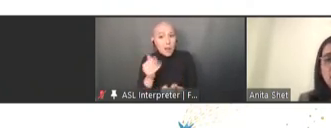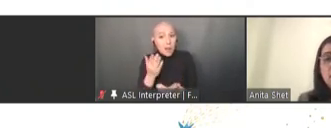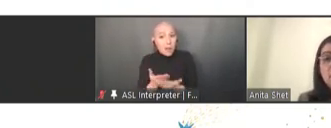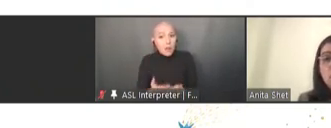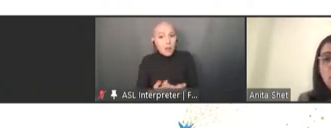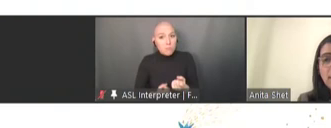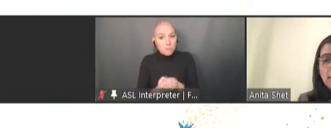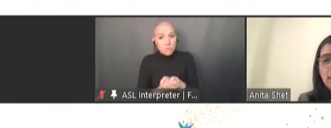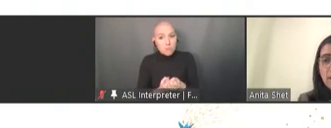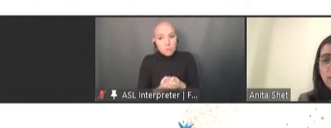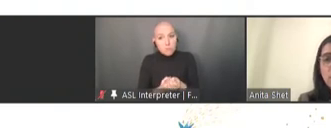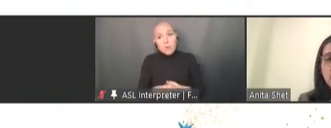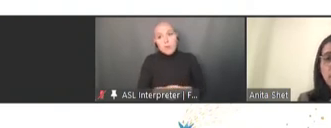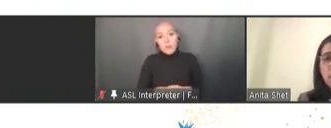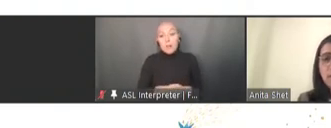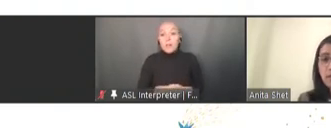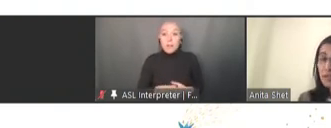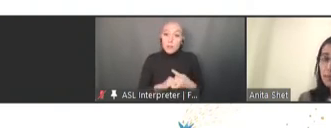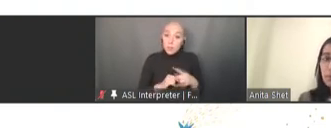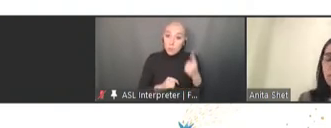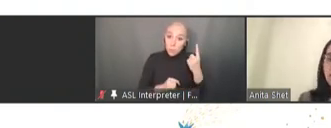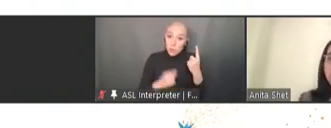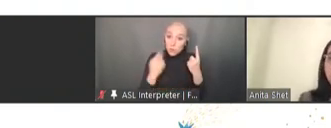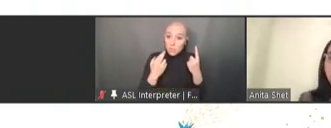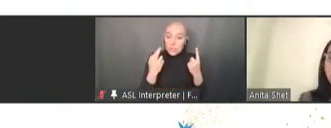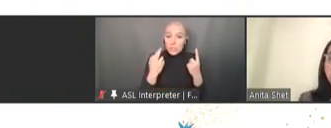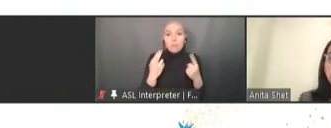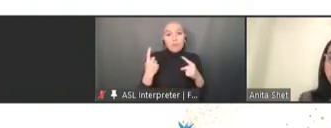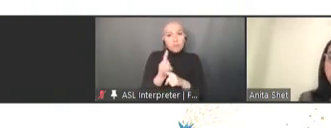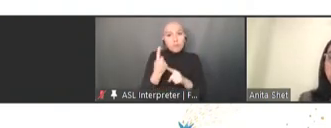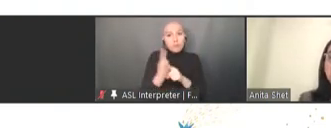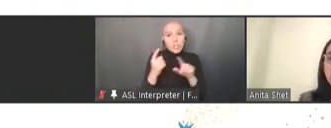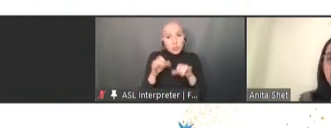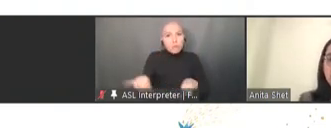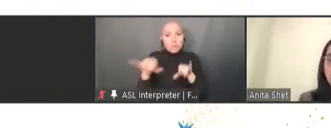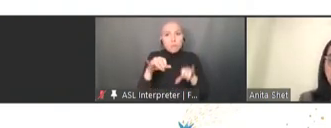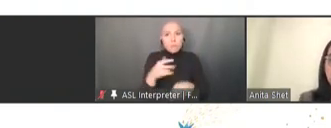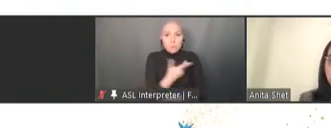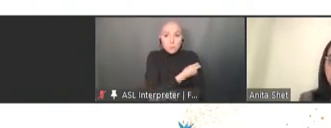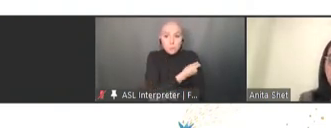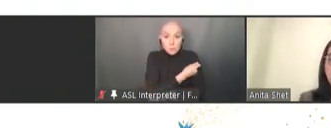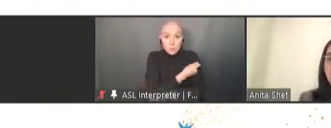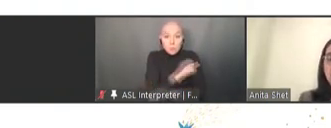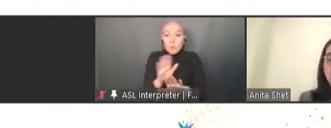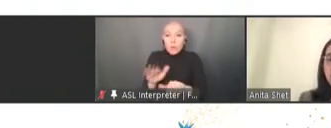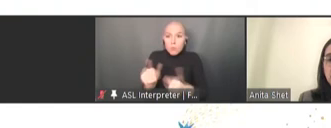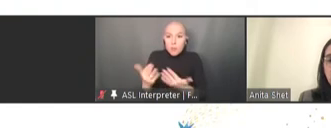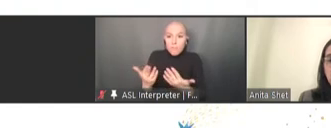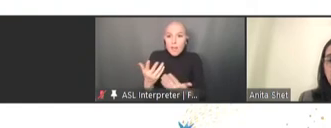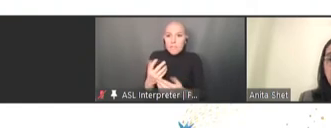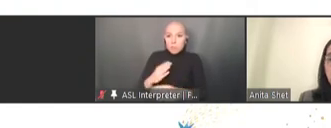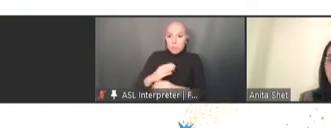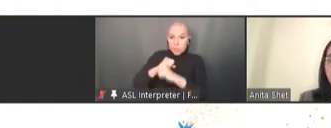So, one is that routine immunization provides immunity to the entire community in a large way,